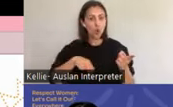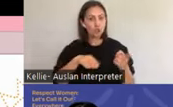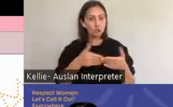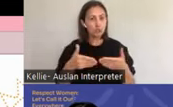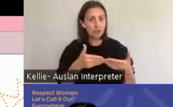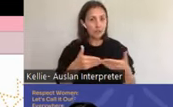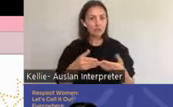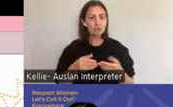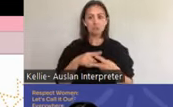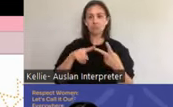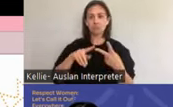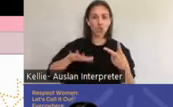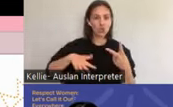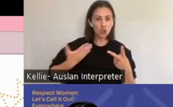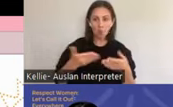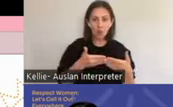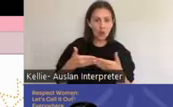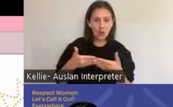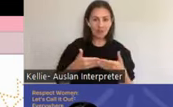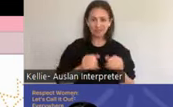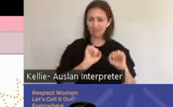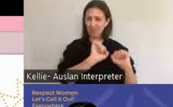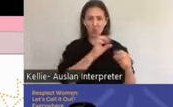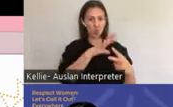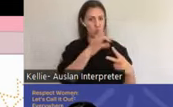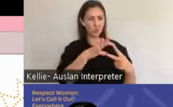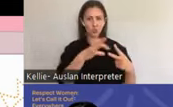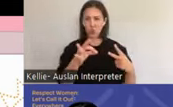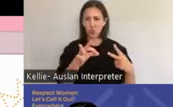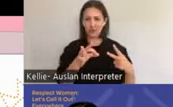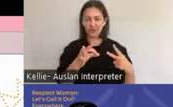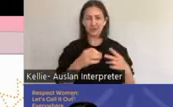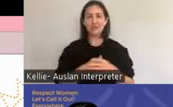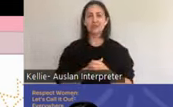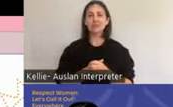the ability of an individual to achieve sexual and reproductive health and well-being depends